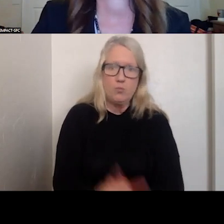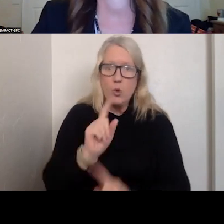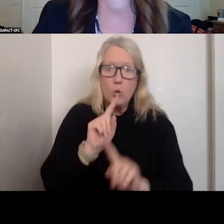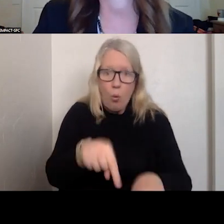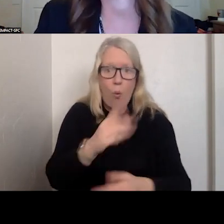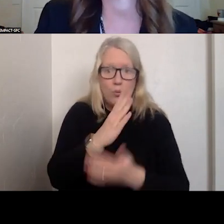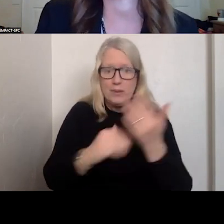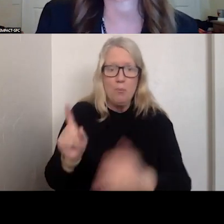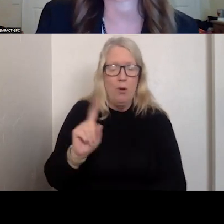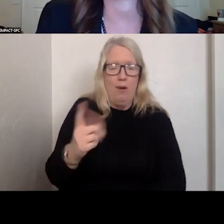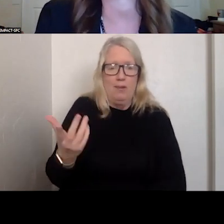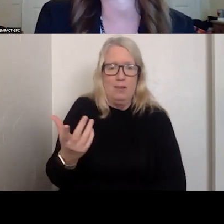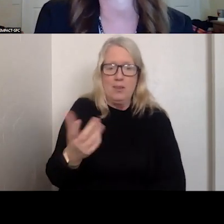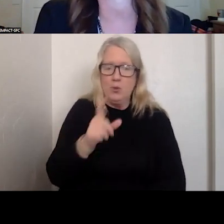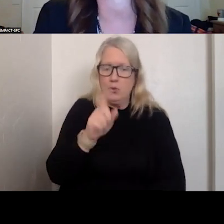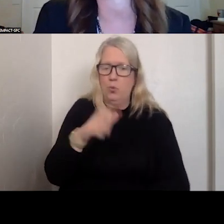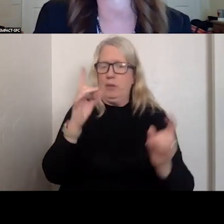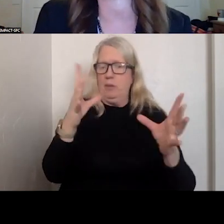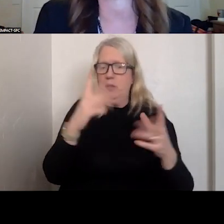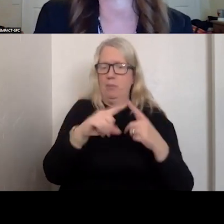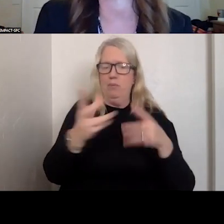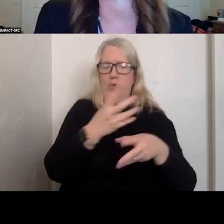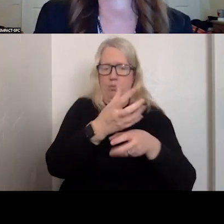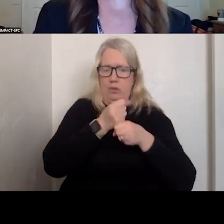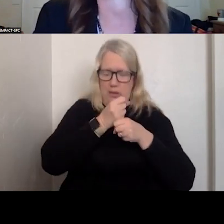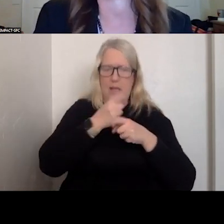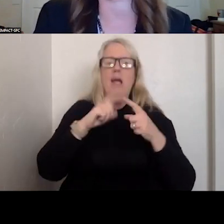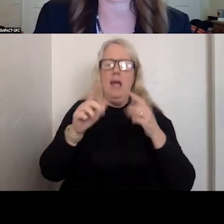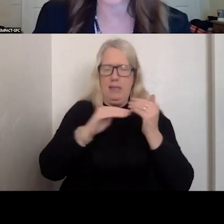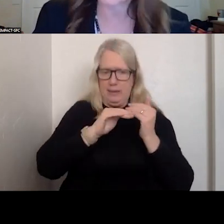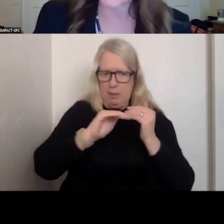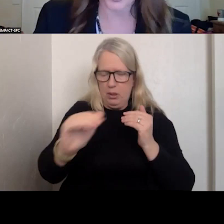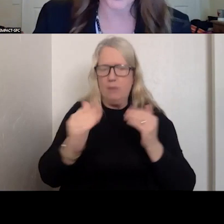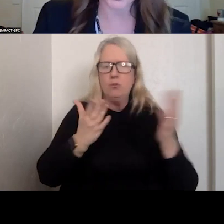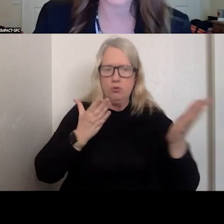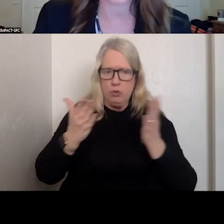WE NEED CRISIS RECEIVING STATIONS THAT ARE AVAILABLE FOR DROP OFF